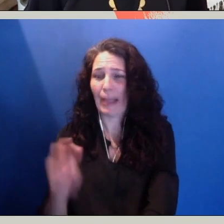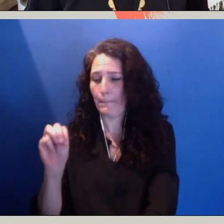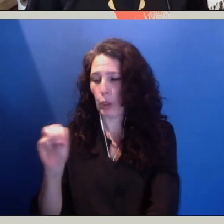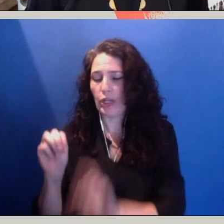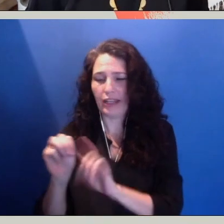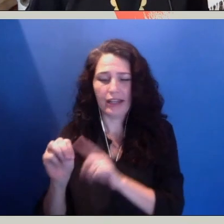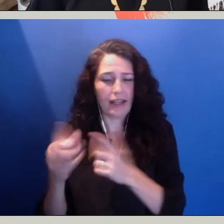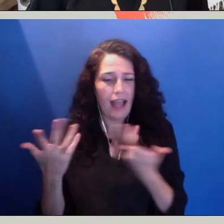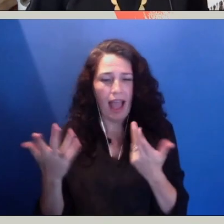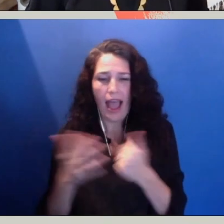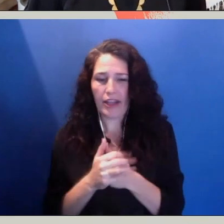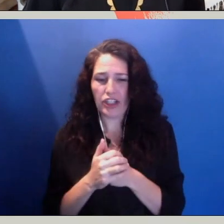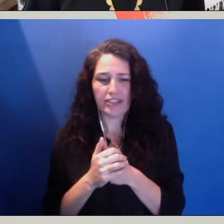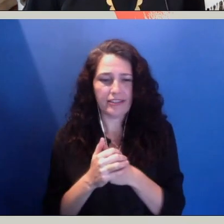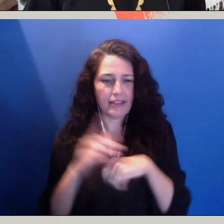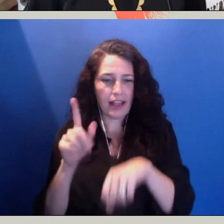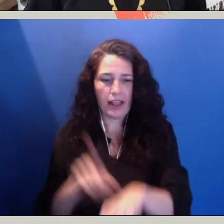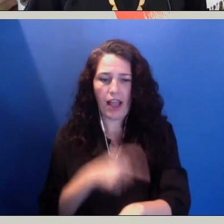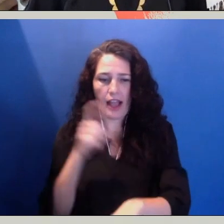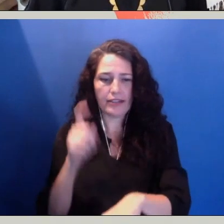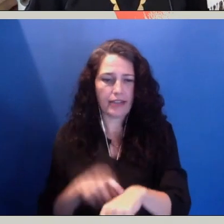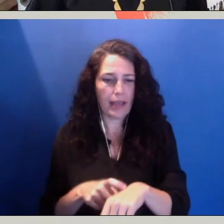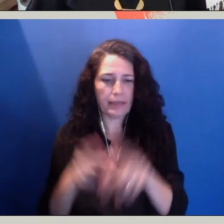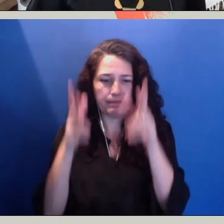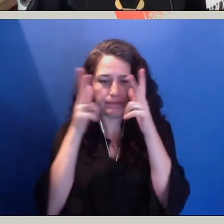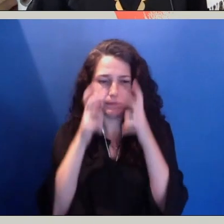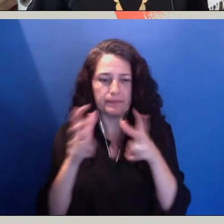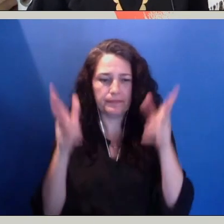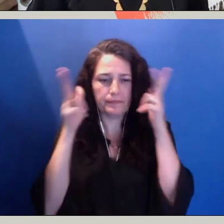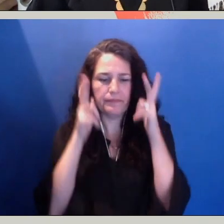our condition in total silence as a child,